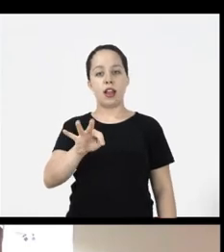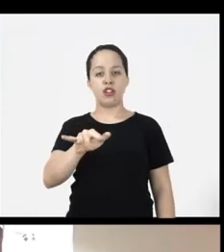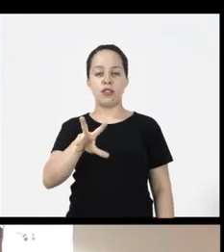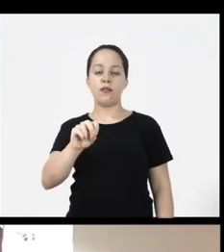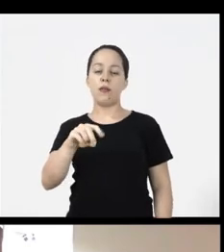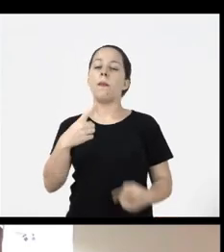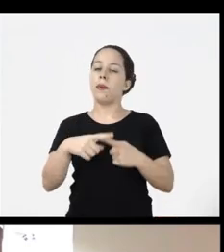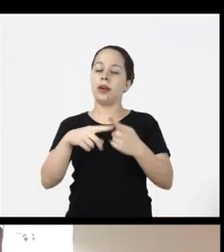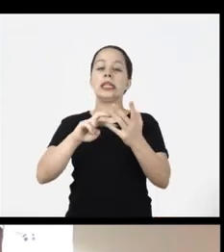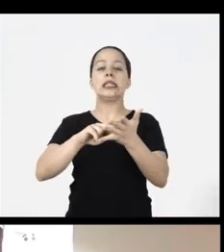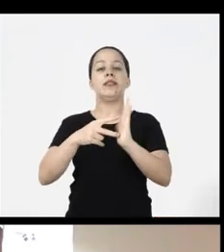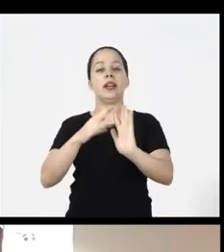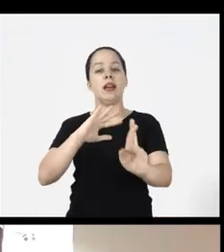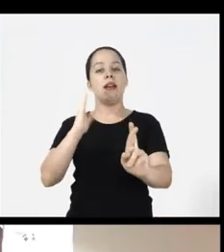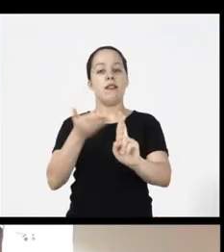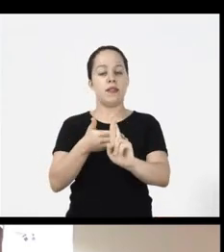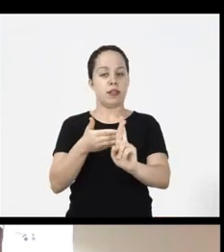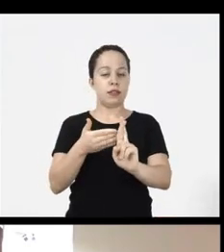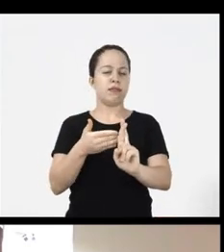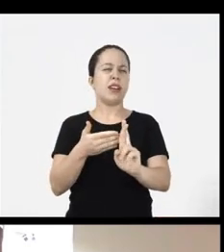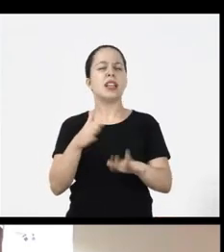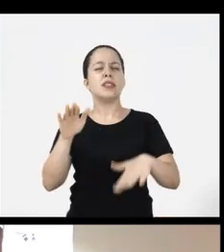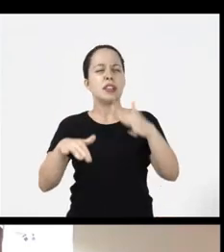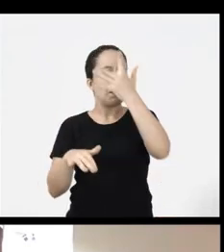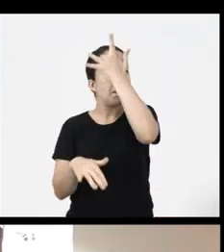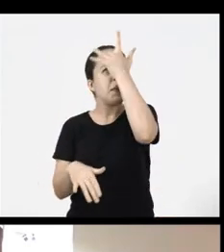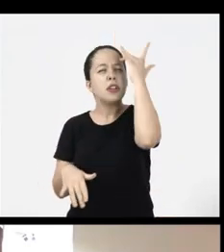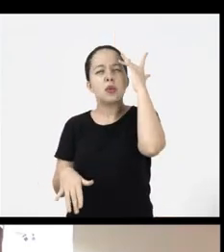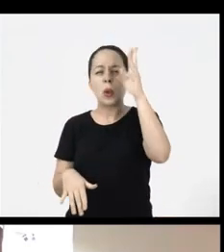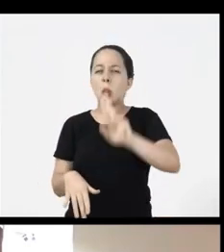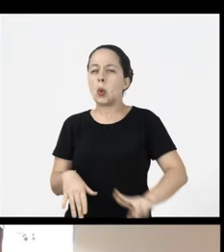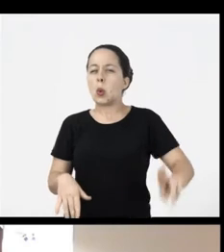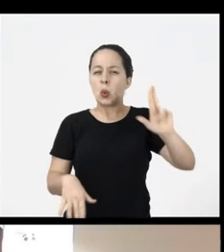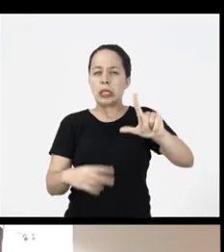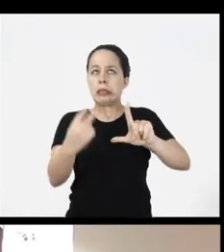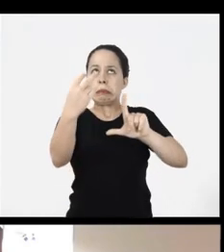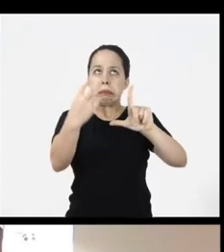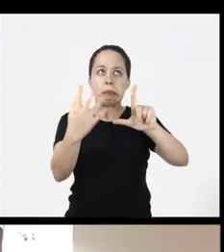I check, because this information is not relevant for the good screen reader user